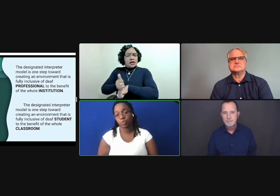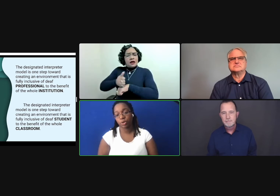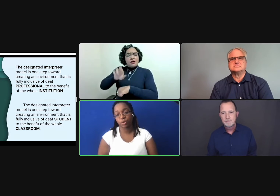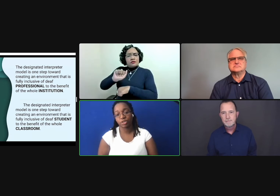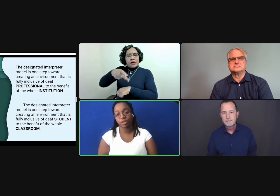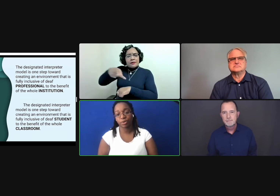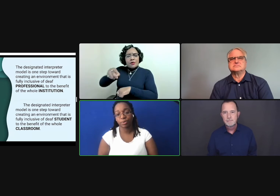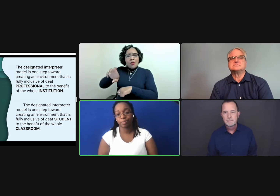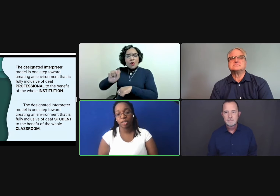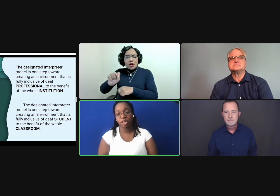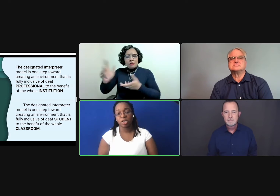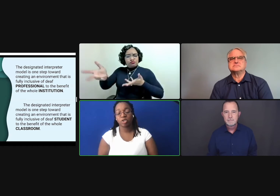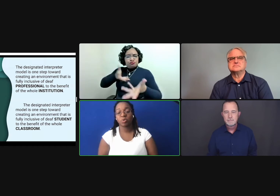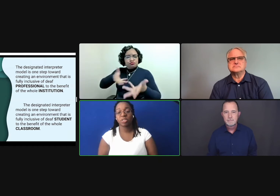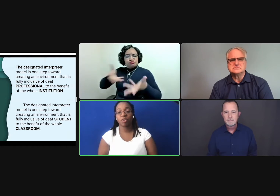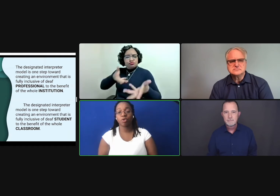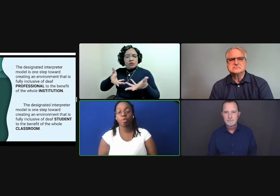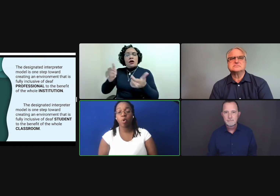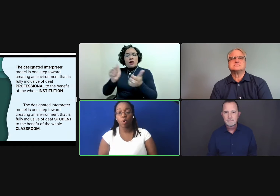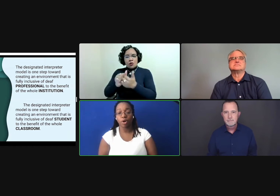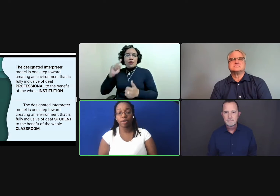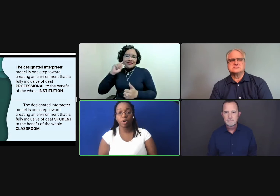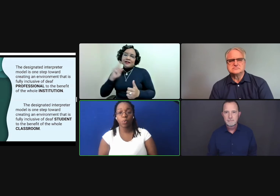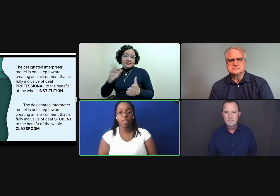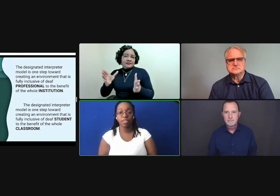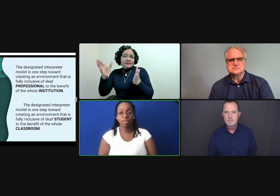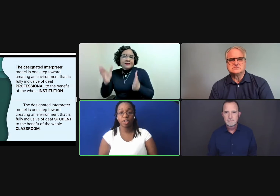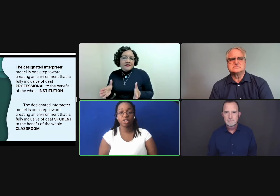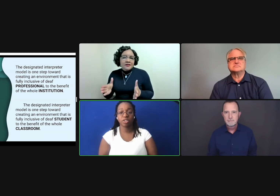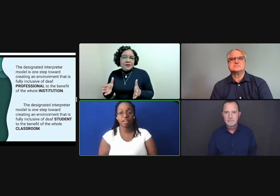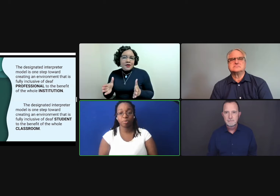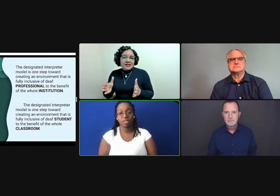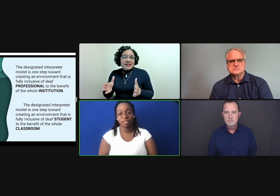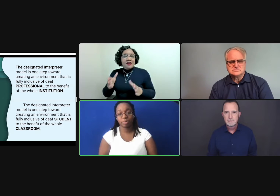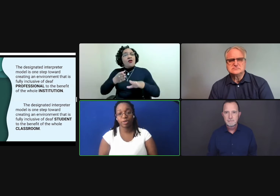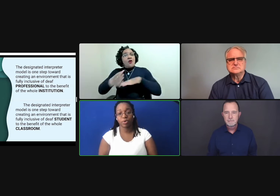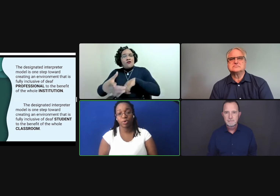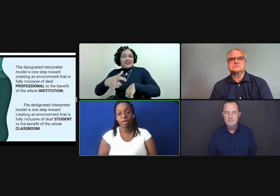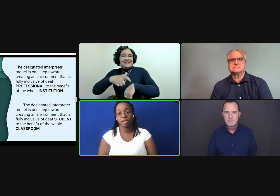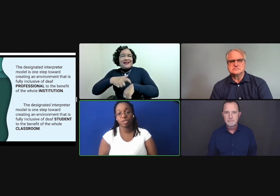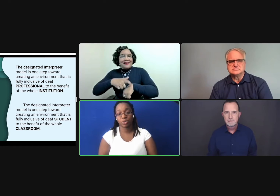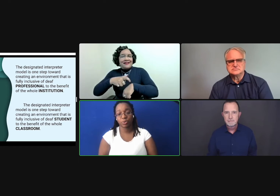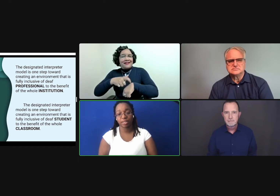to work with each other. So you set a rapport with your deaf participant or student.